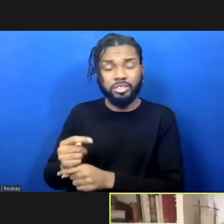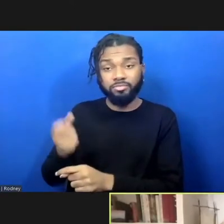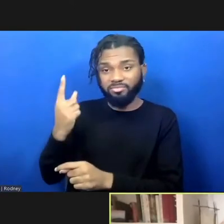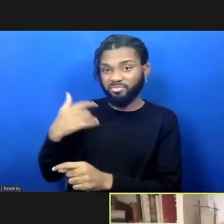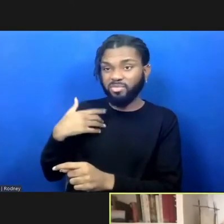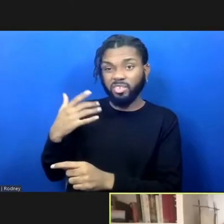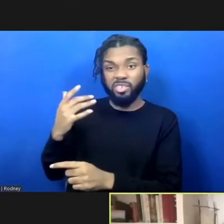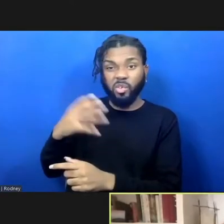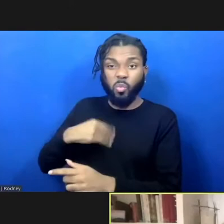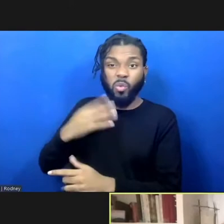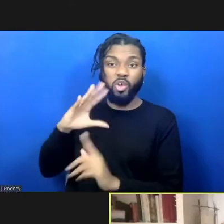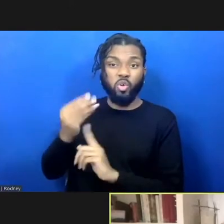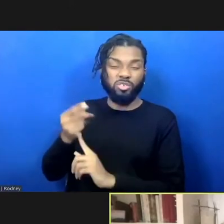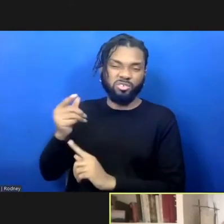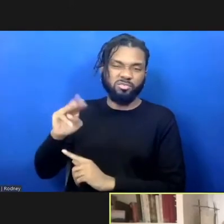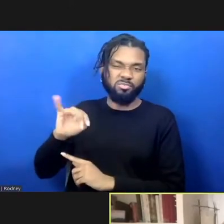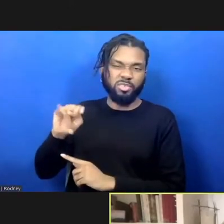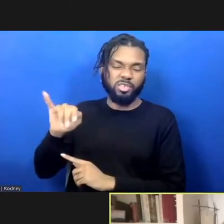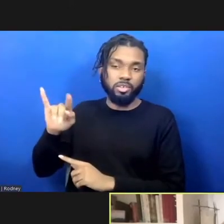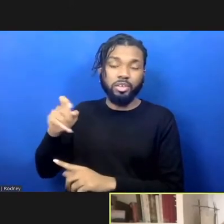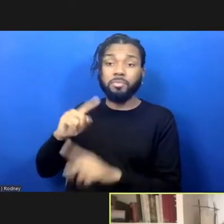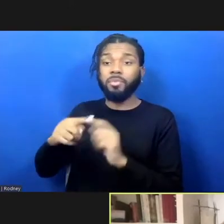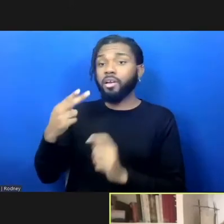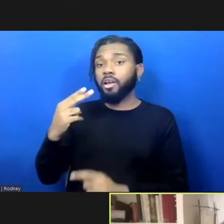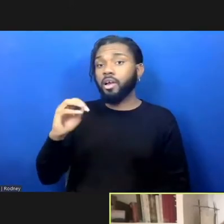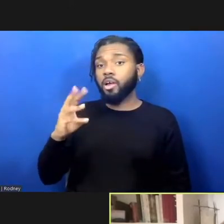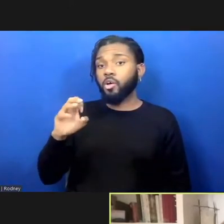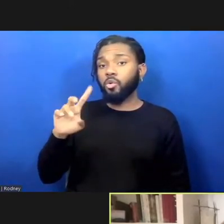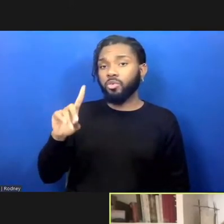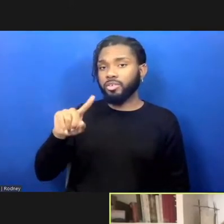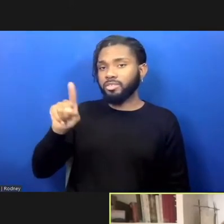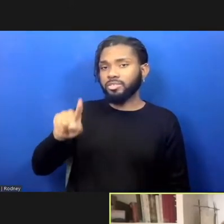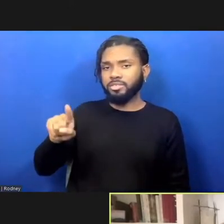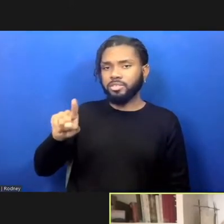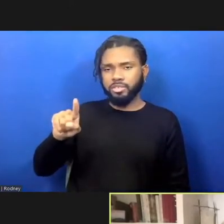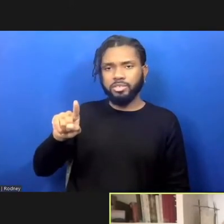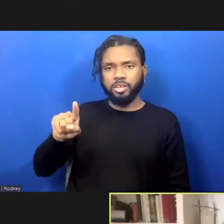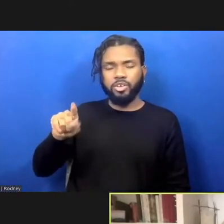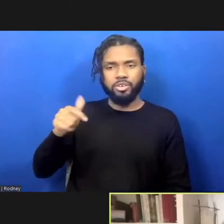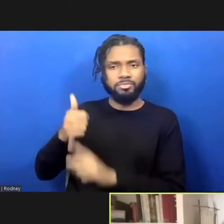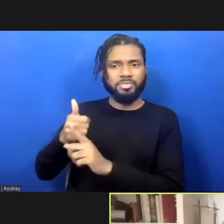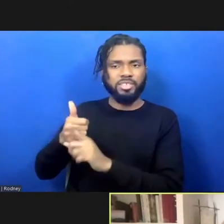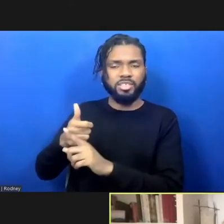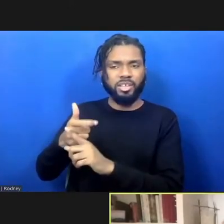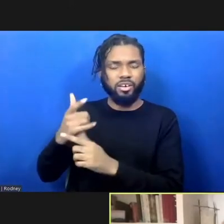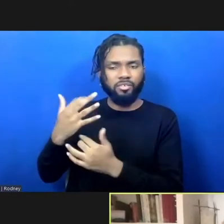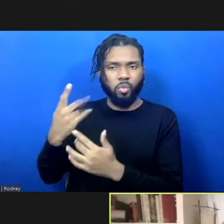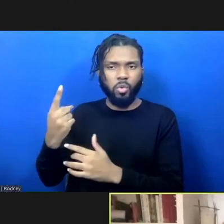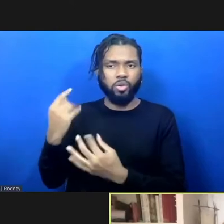So, Howard Zehr is a seminal thinker in this work. And he really frames restorative justice as a paradigm shift.